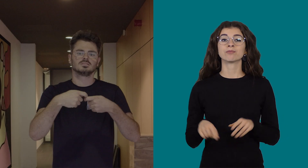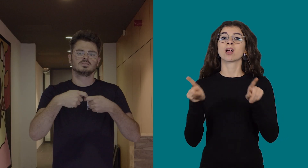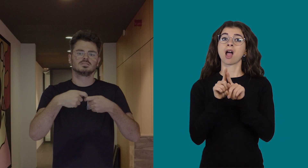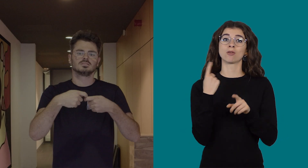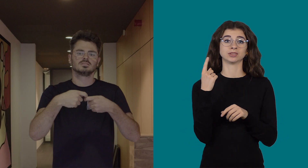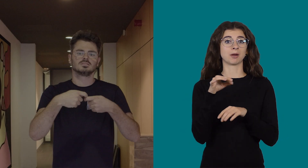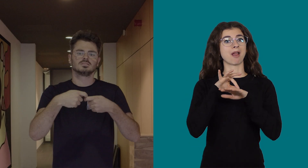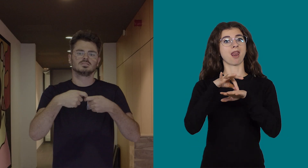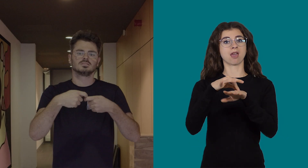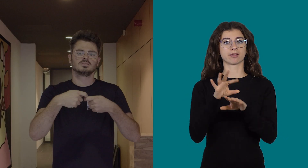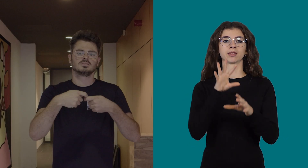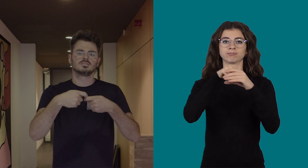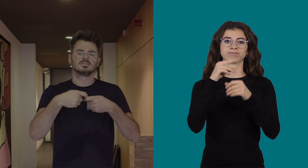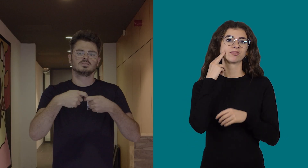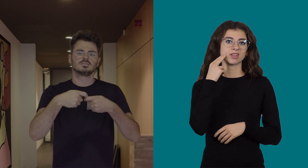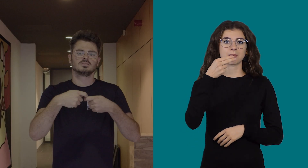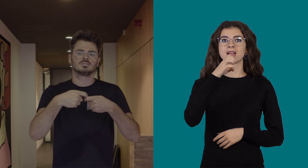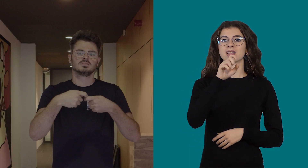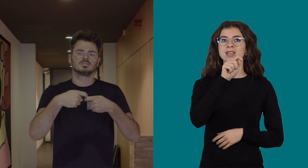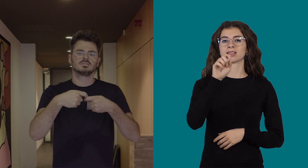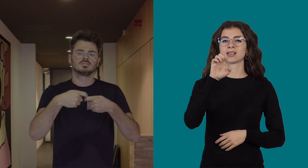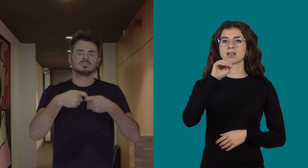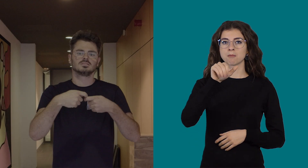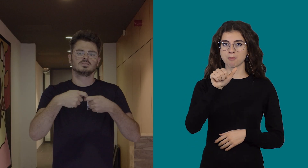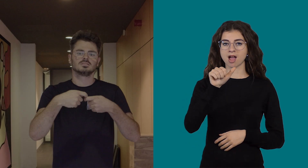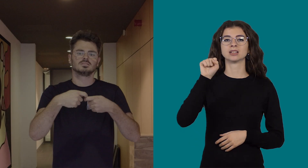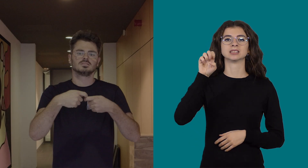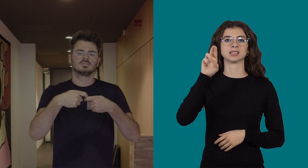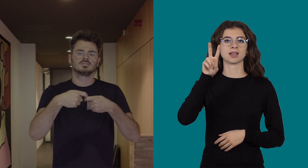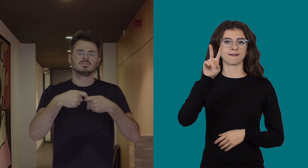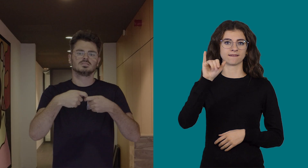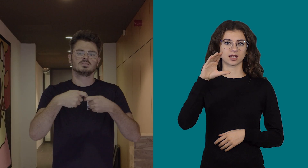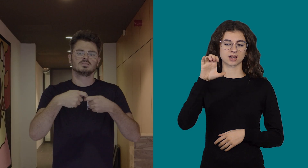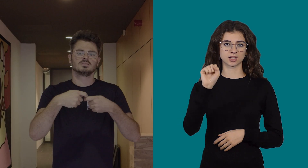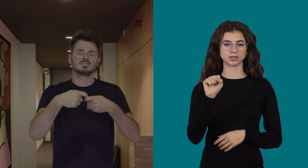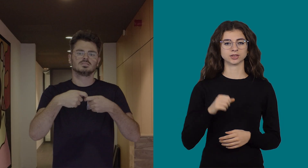and is also a foreman at Hettema Services.